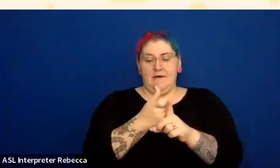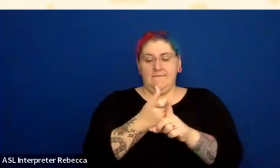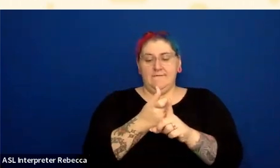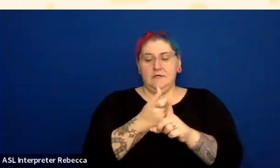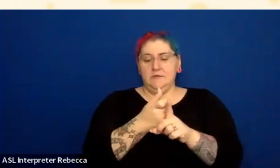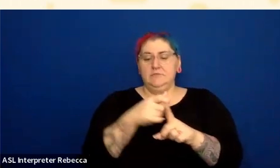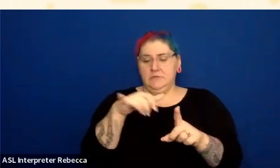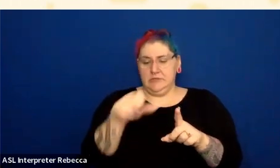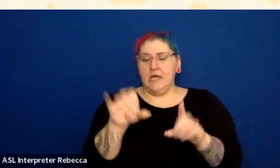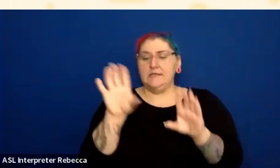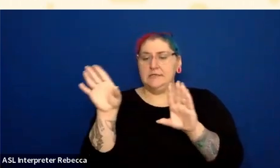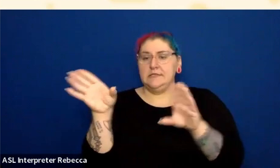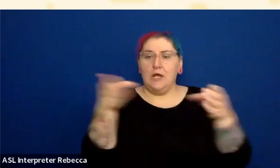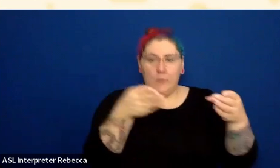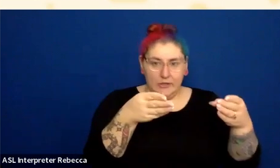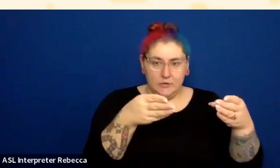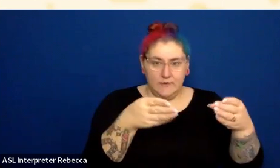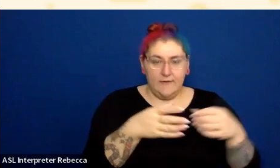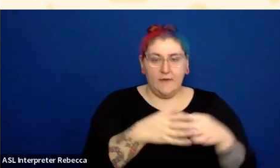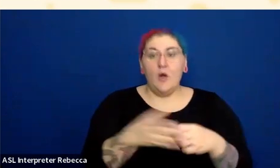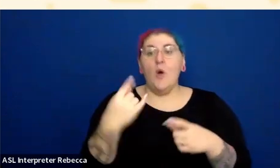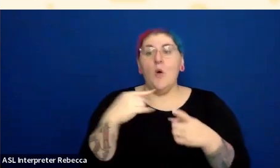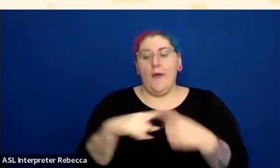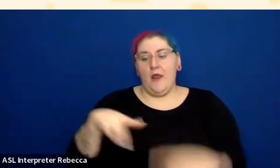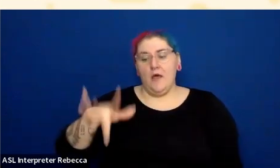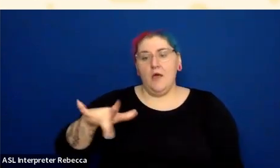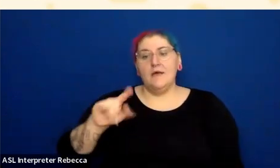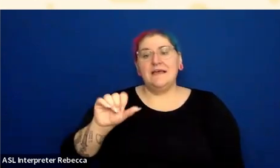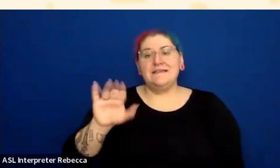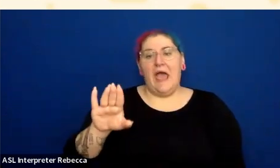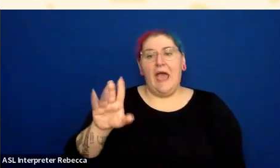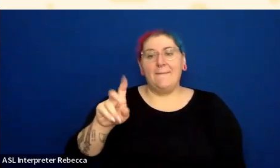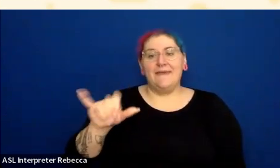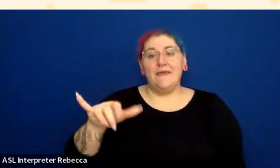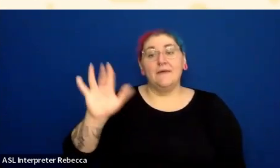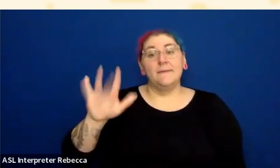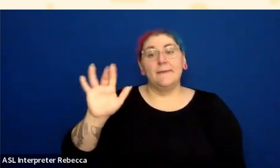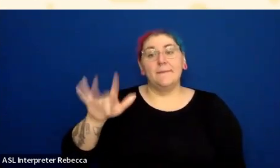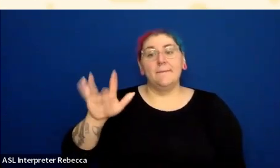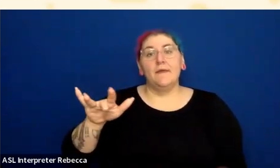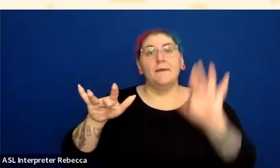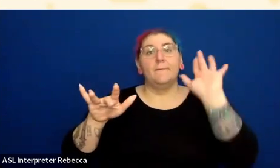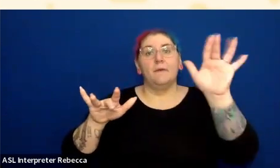When I'm hitting the tab key, that whatever change I get on focus, that's how I know that thing has focus.